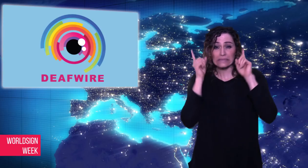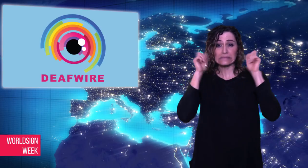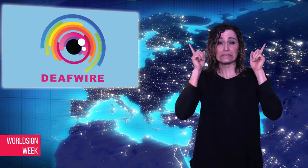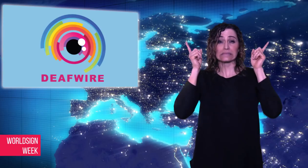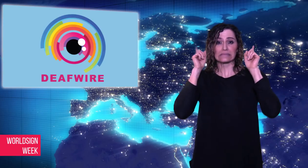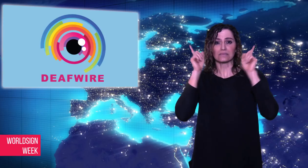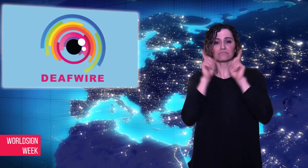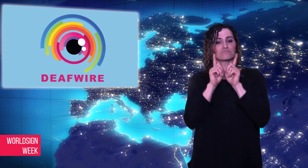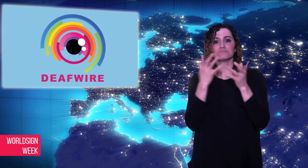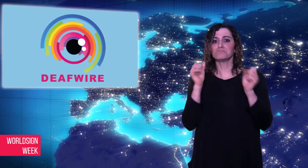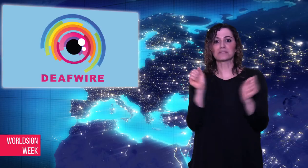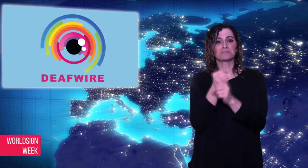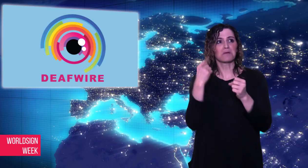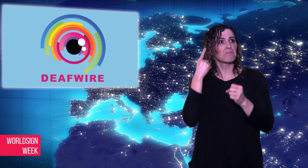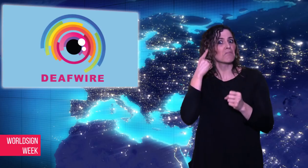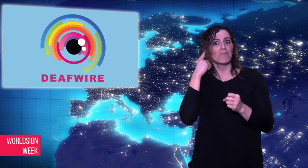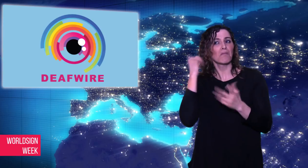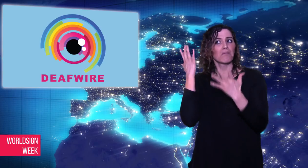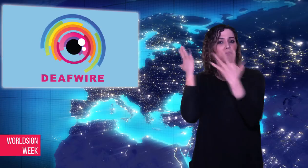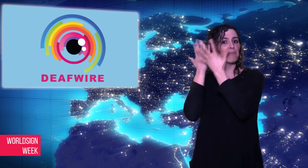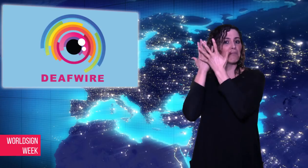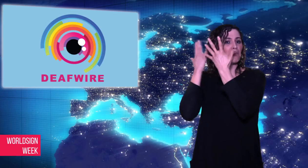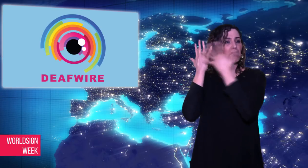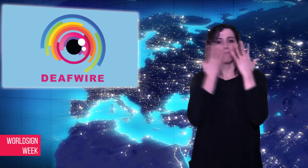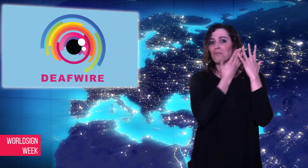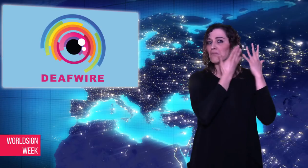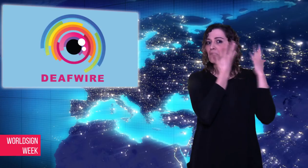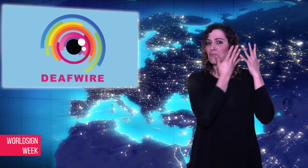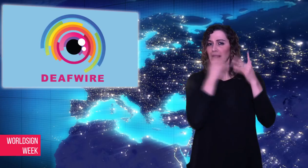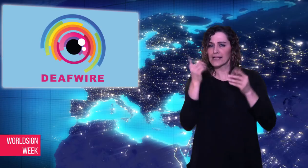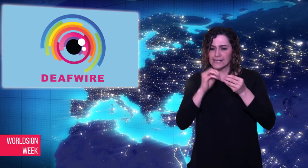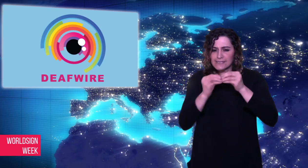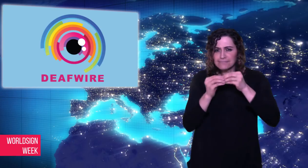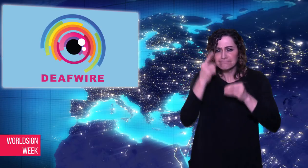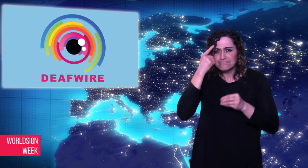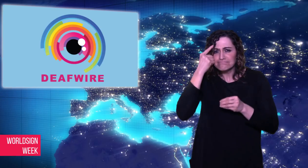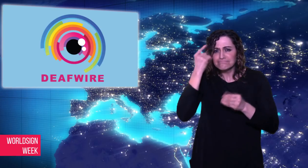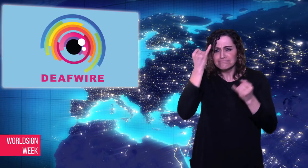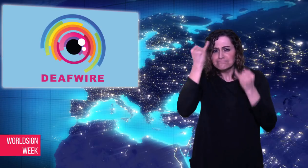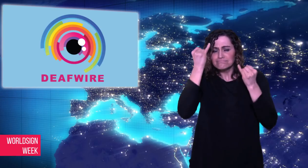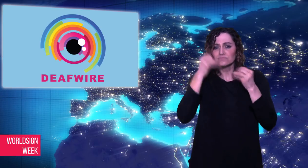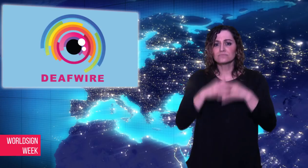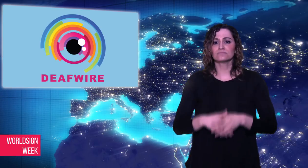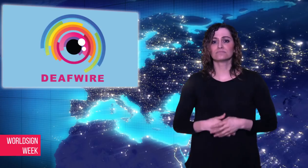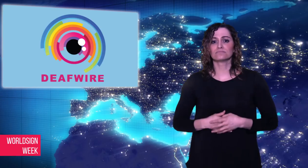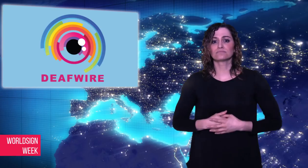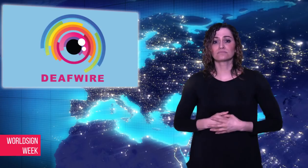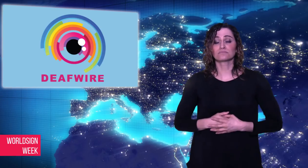down. Studies showed that wearing these